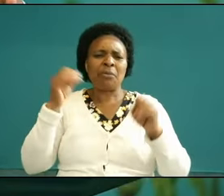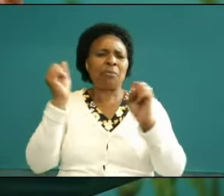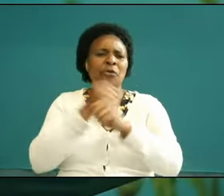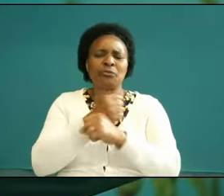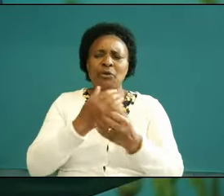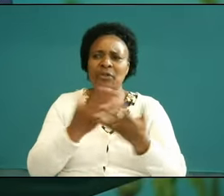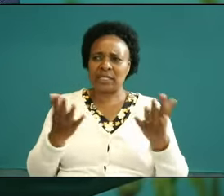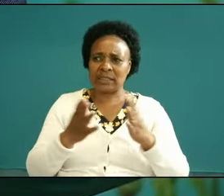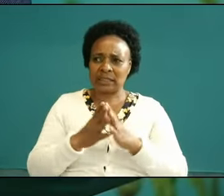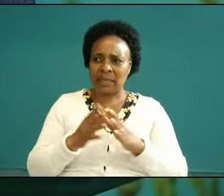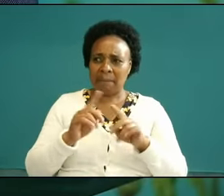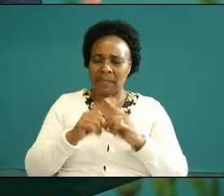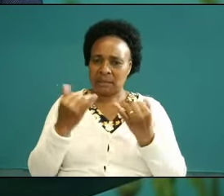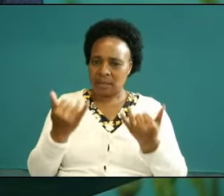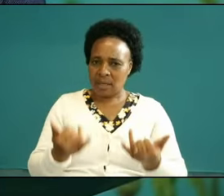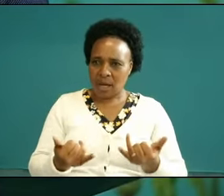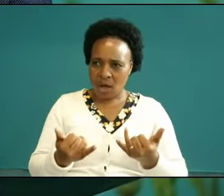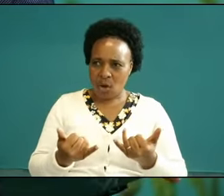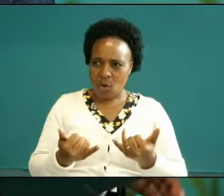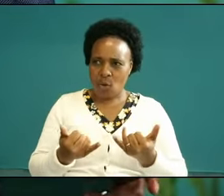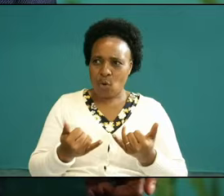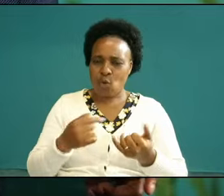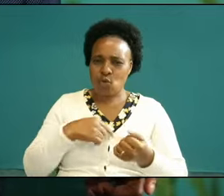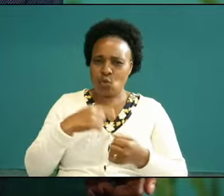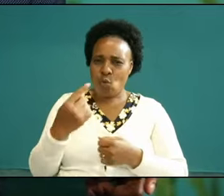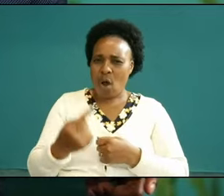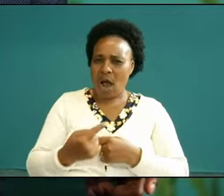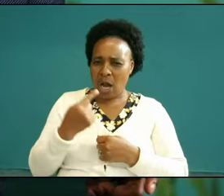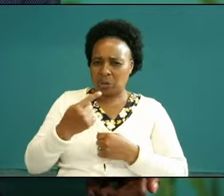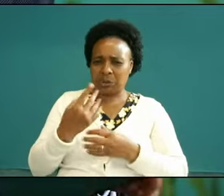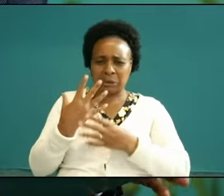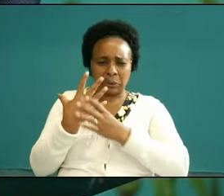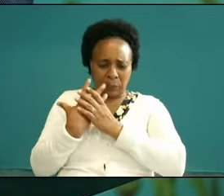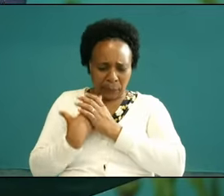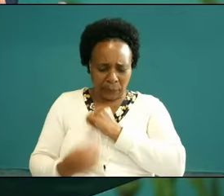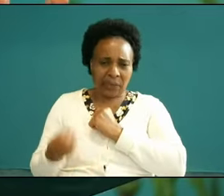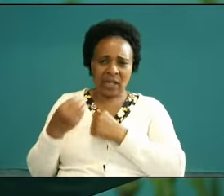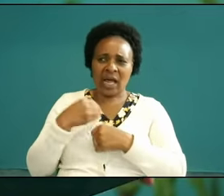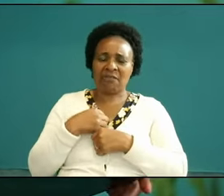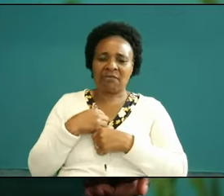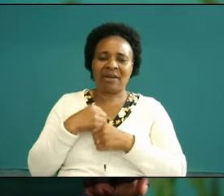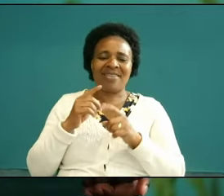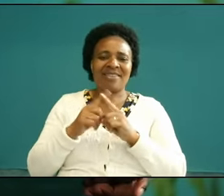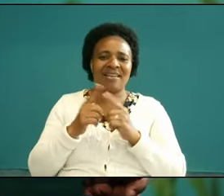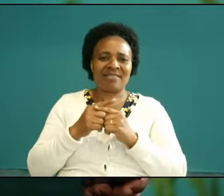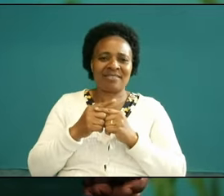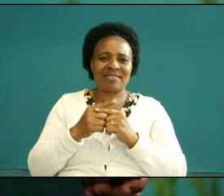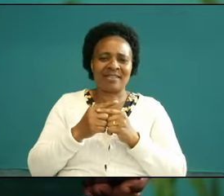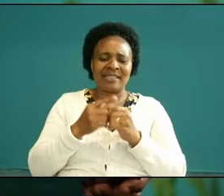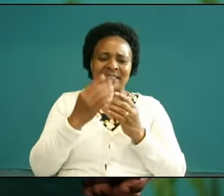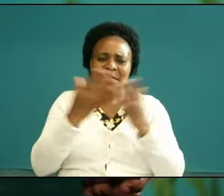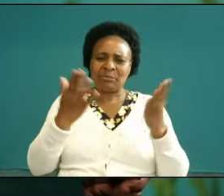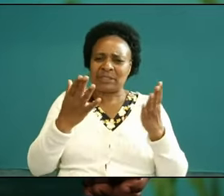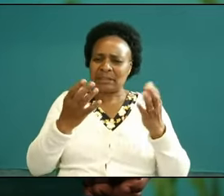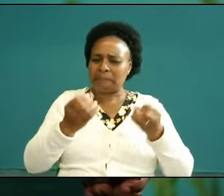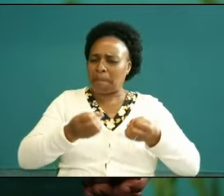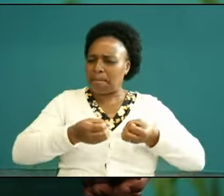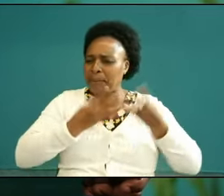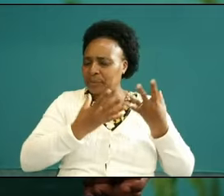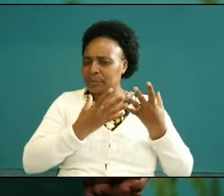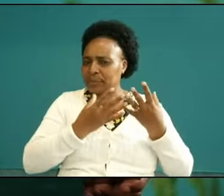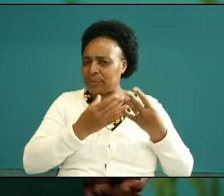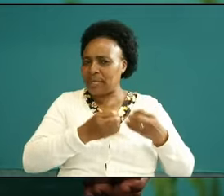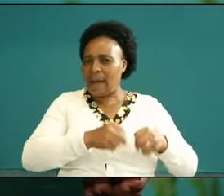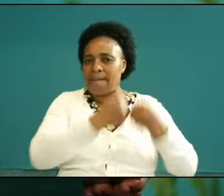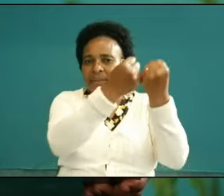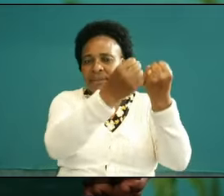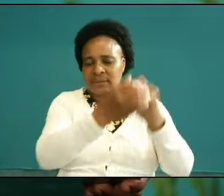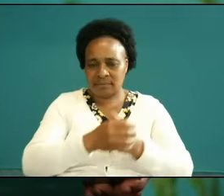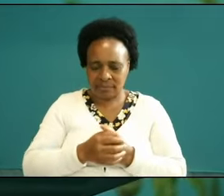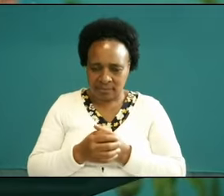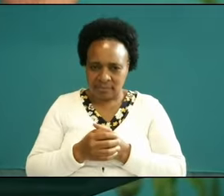the situation of death Despair and Desperation suddenly something miraculously happens out of